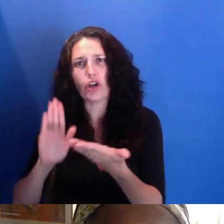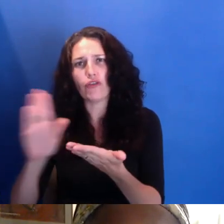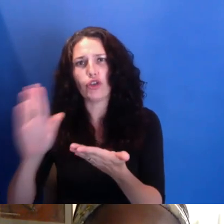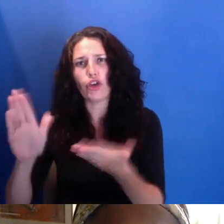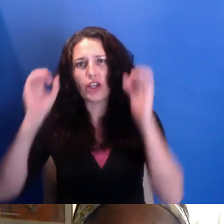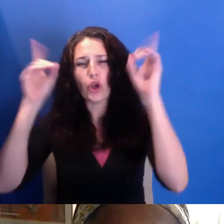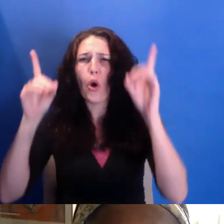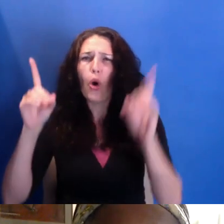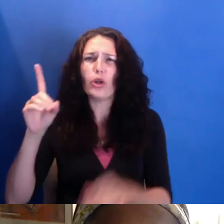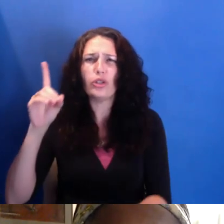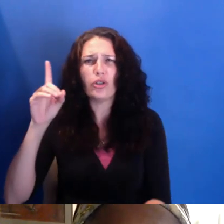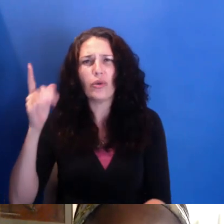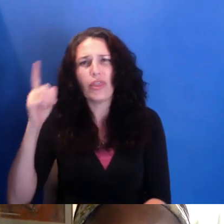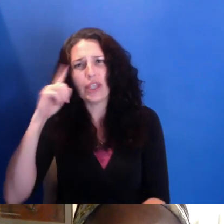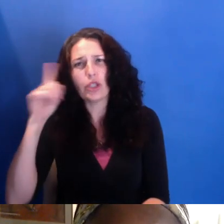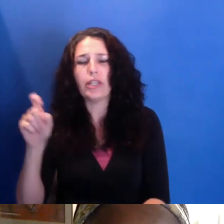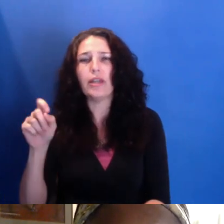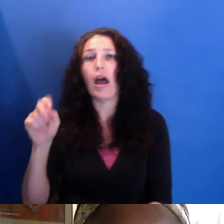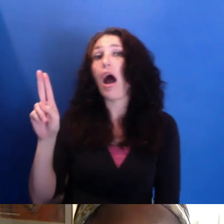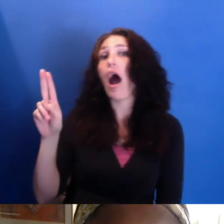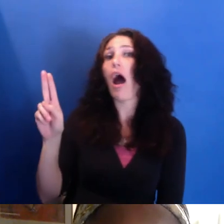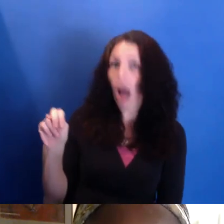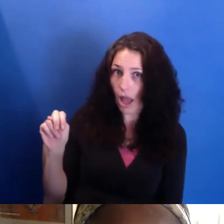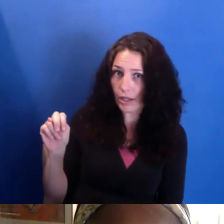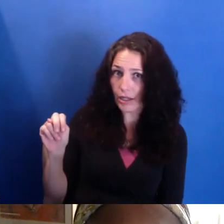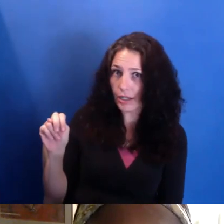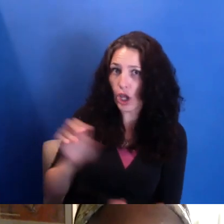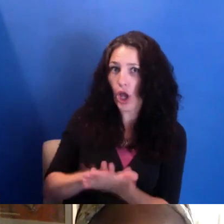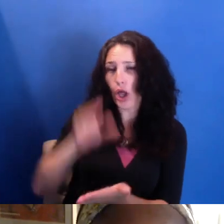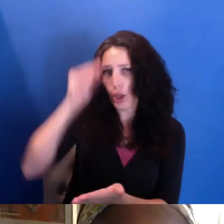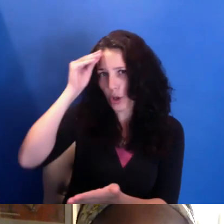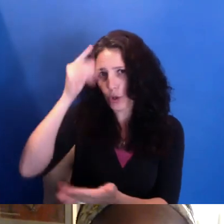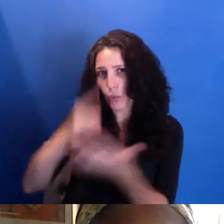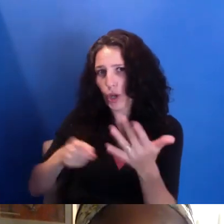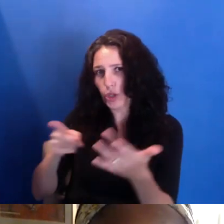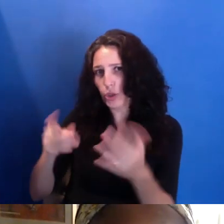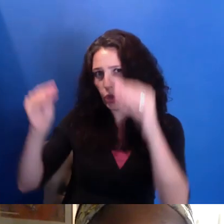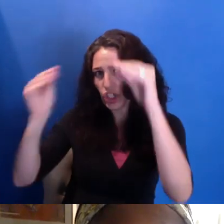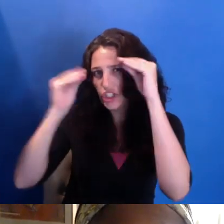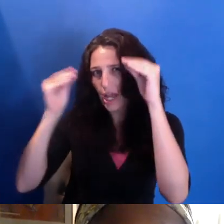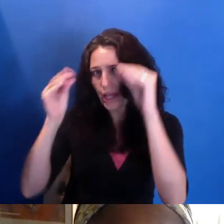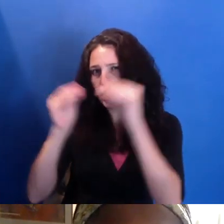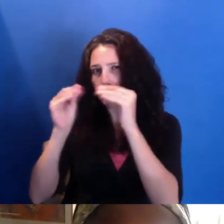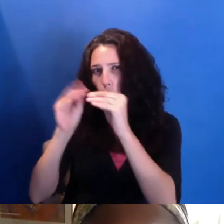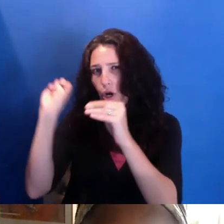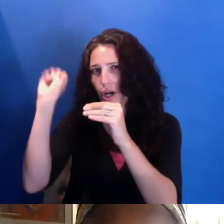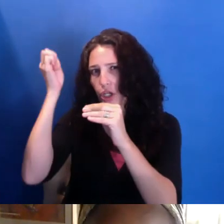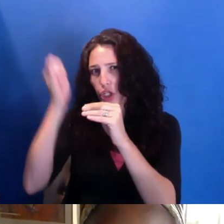a lot of things that had been presented and taught in a more eurocentric way? Oh, that's a good question.